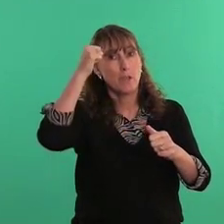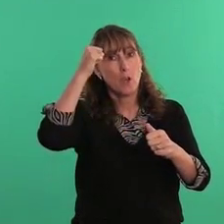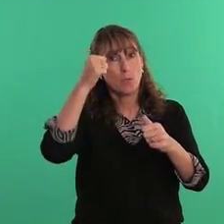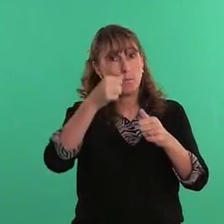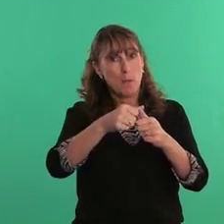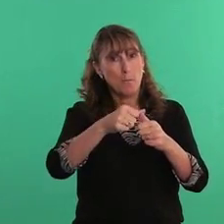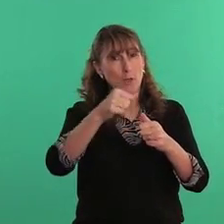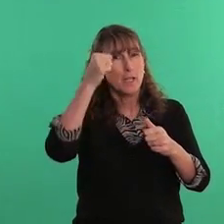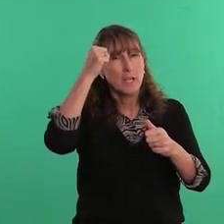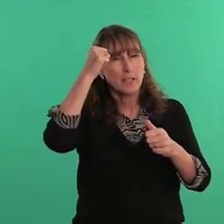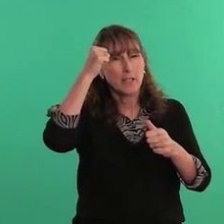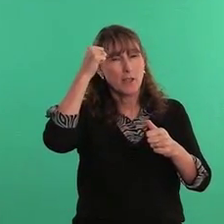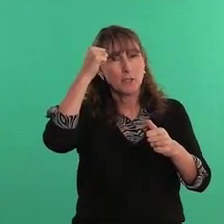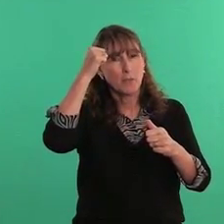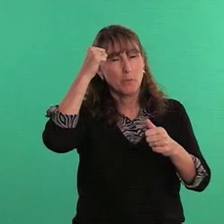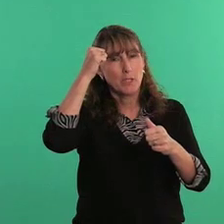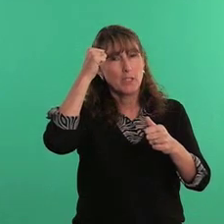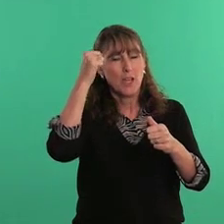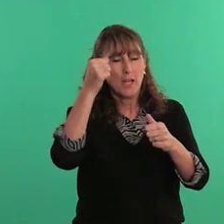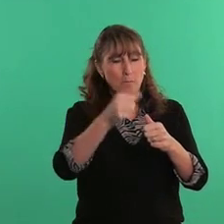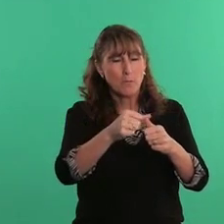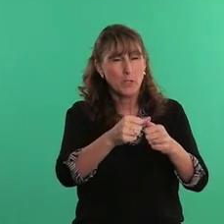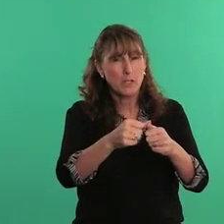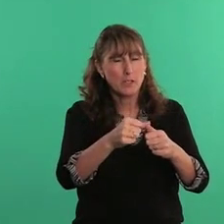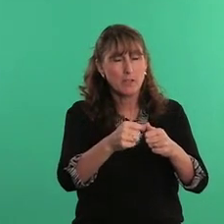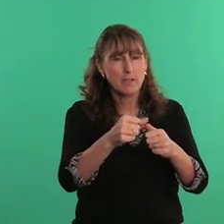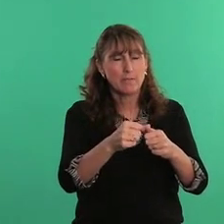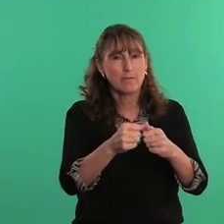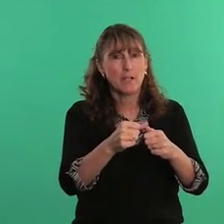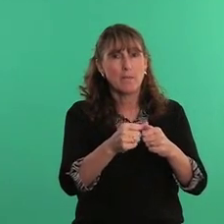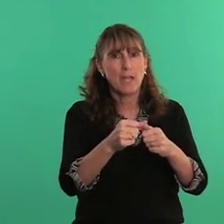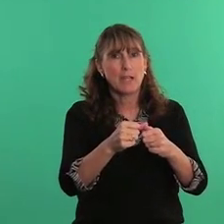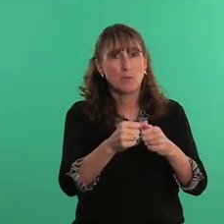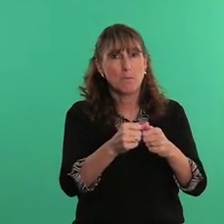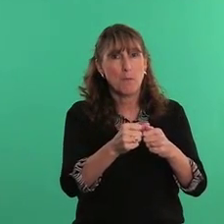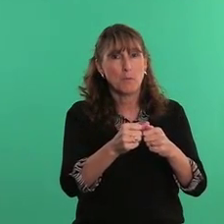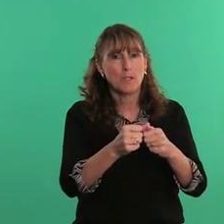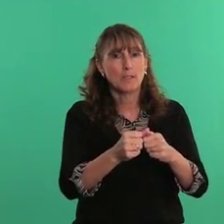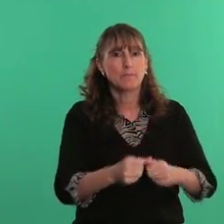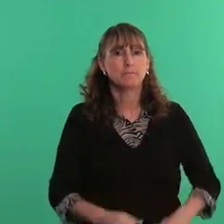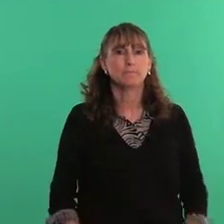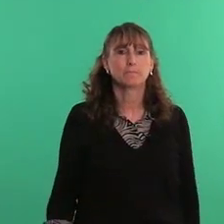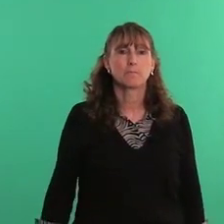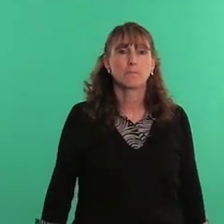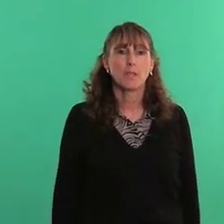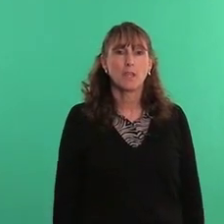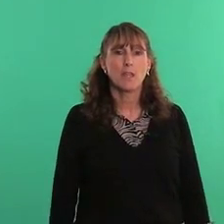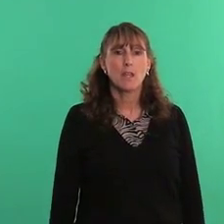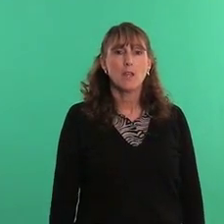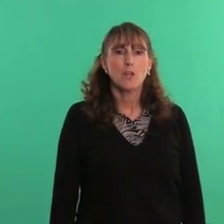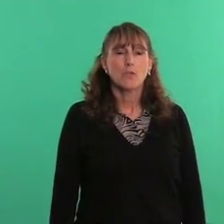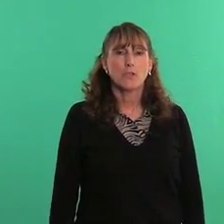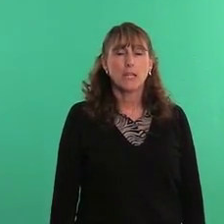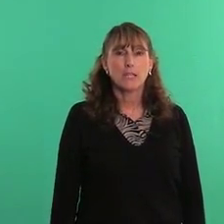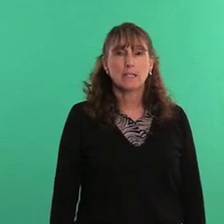remember - it's like you have to put it in your head and put it on your on your hand to remember it forget